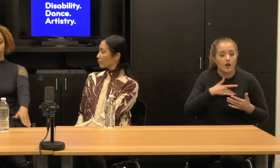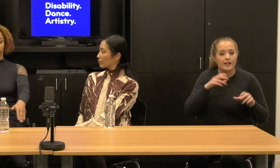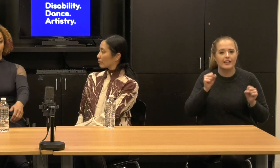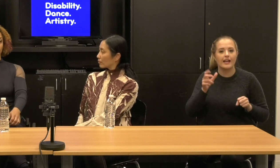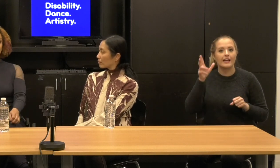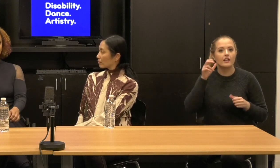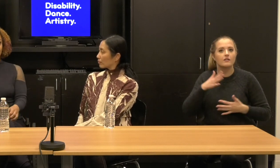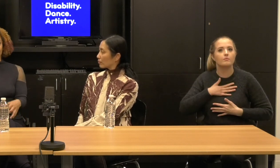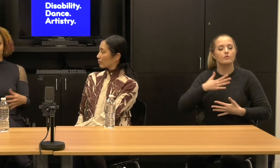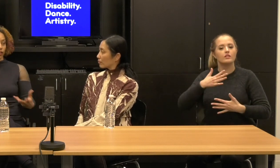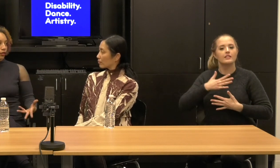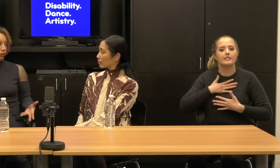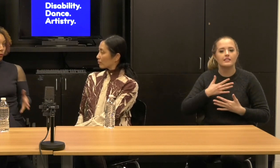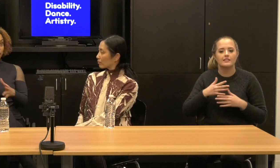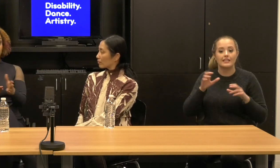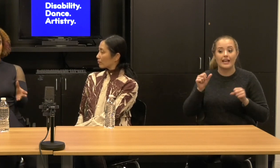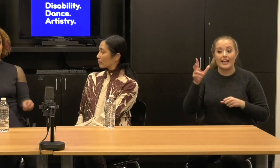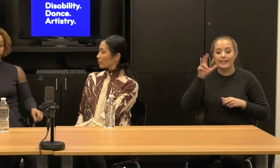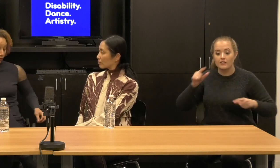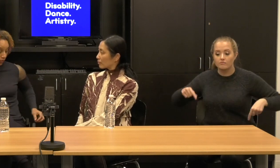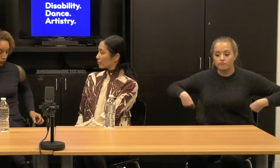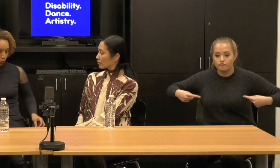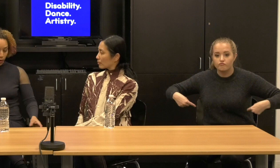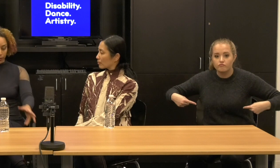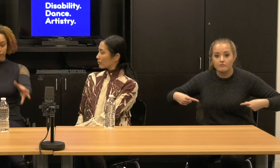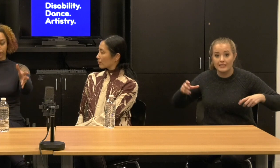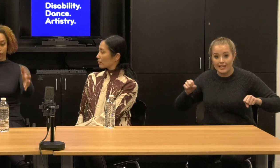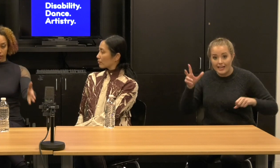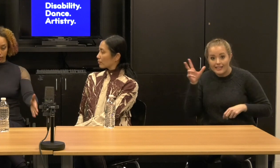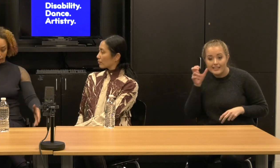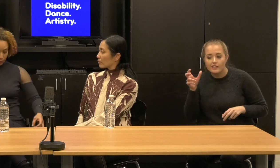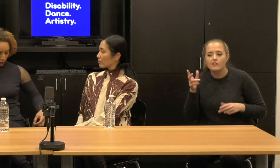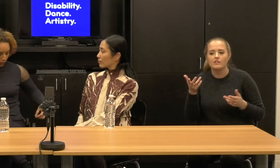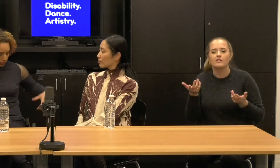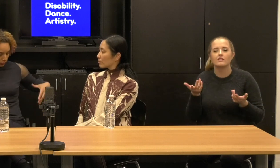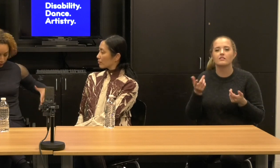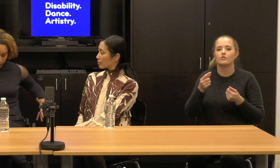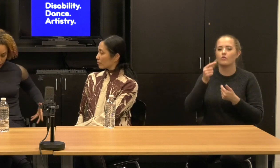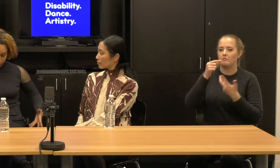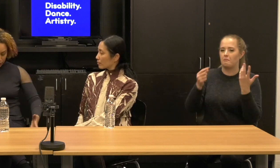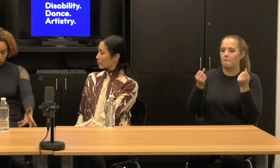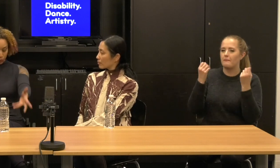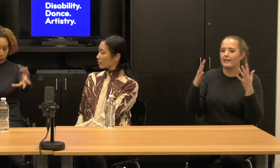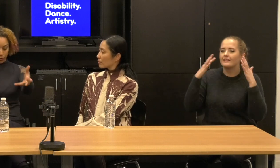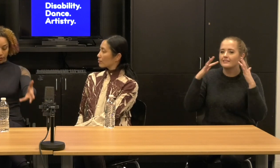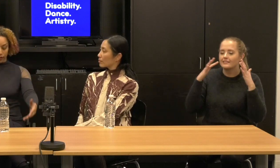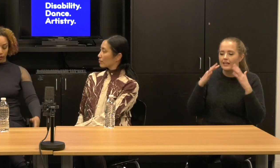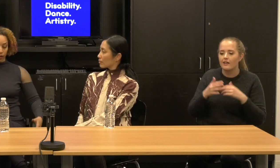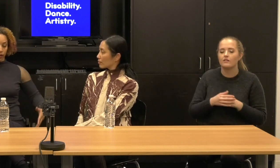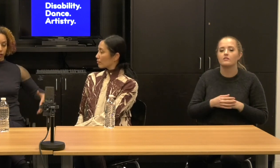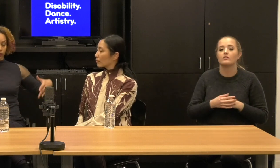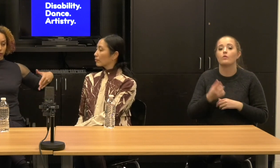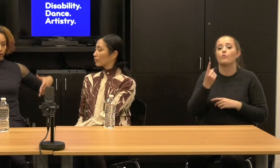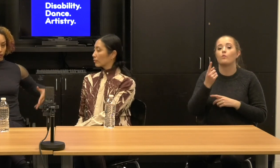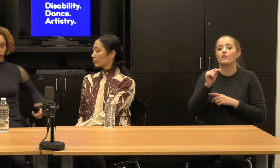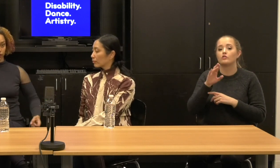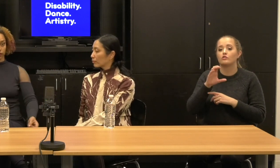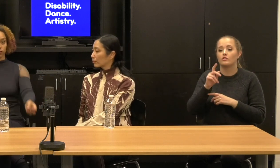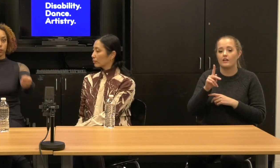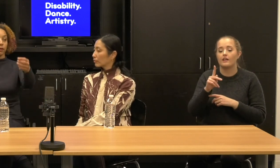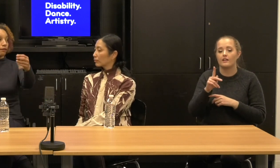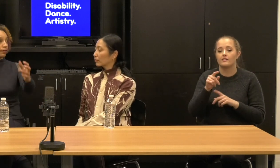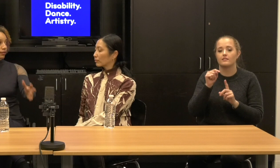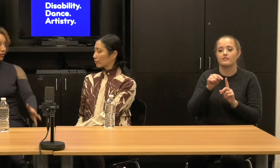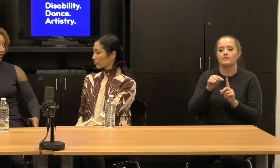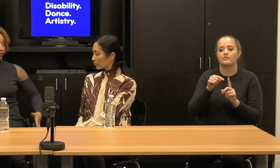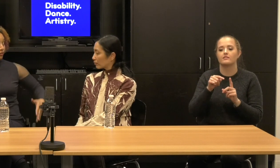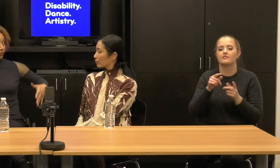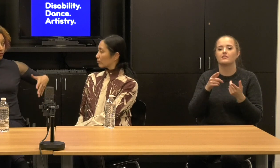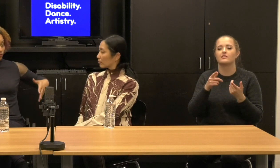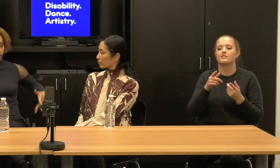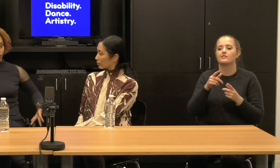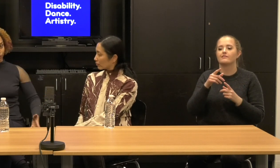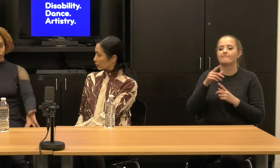And once we made a track that is one is, is three d spatial recording of what it is like